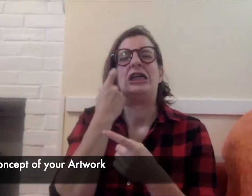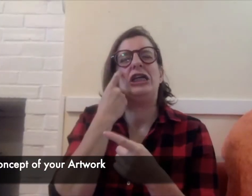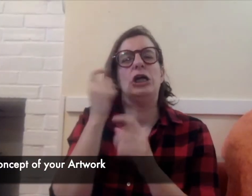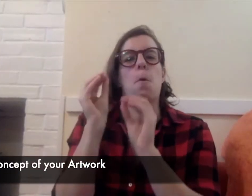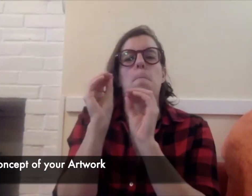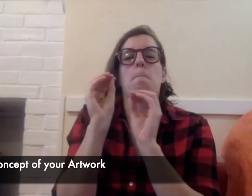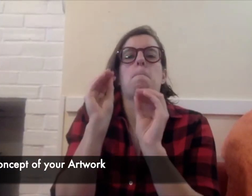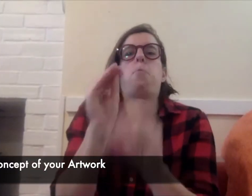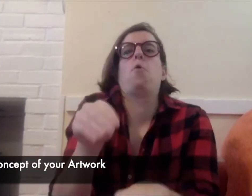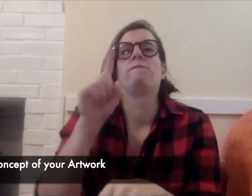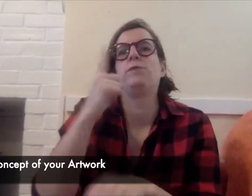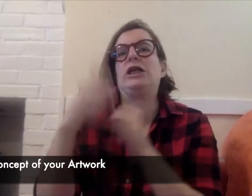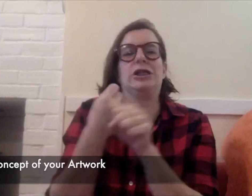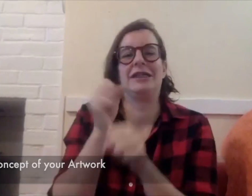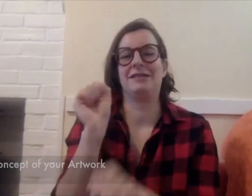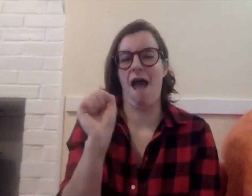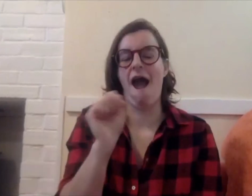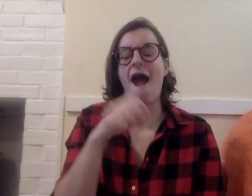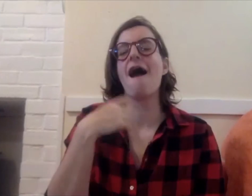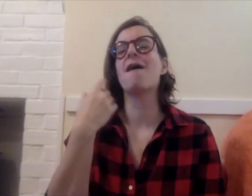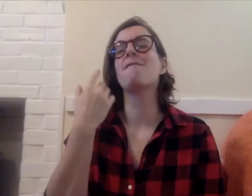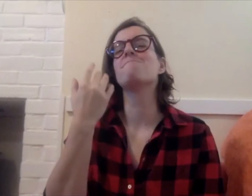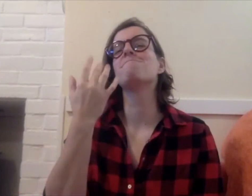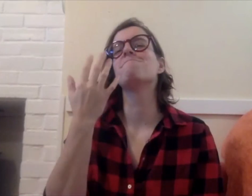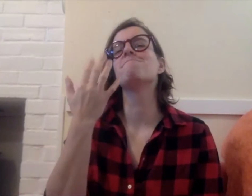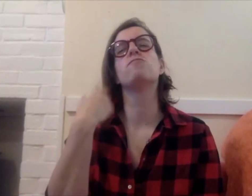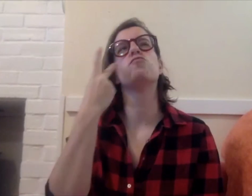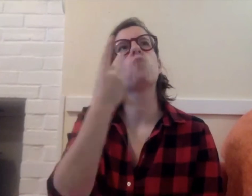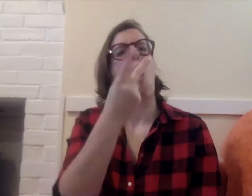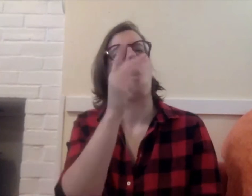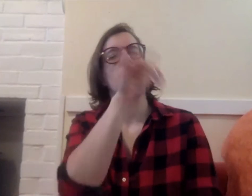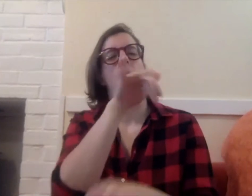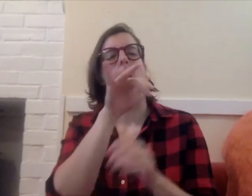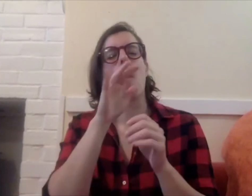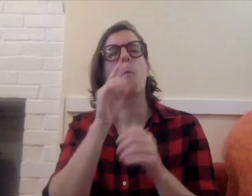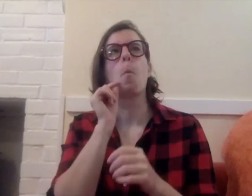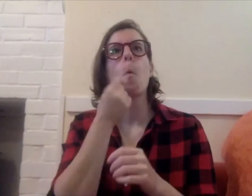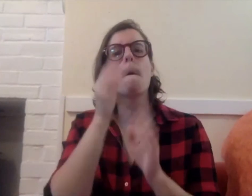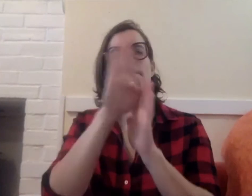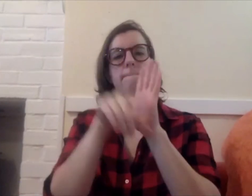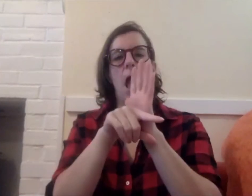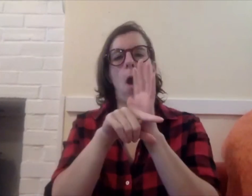So I made this piece within my first year of living in Seattle.